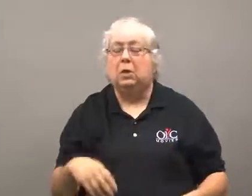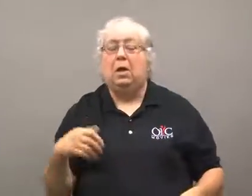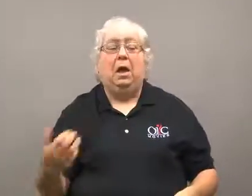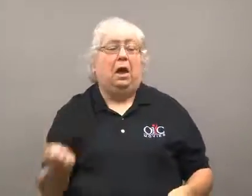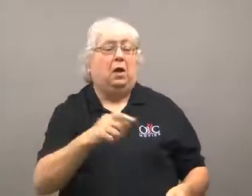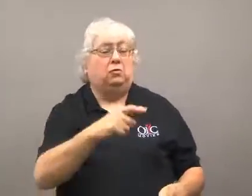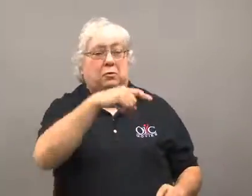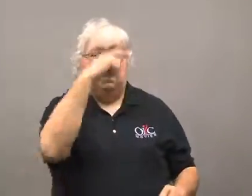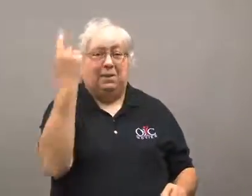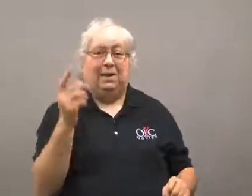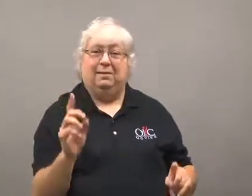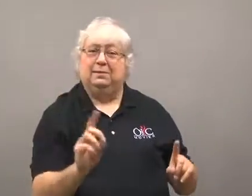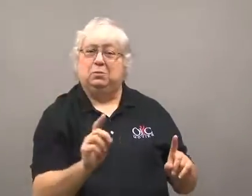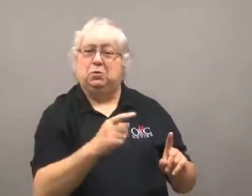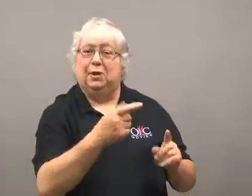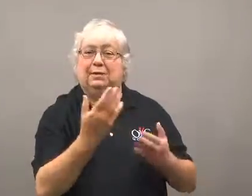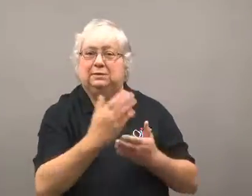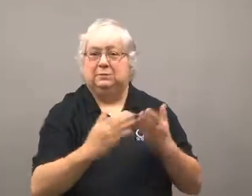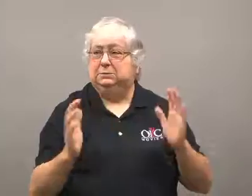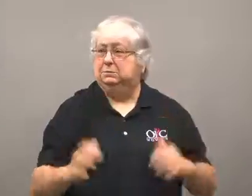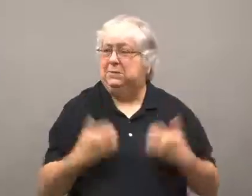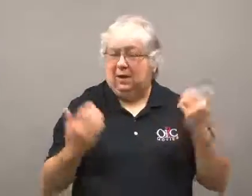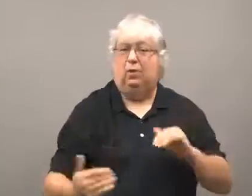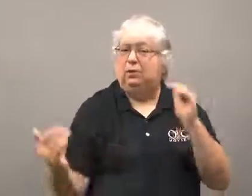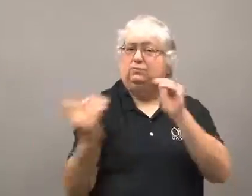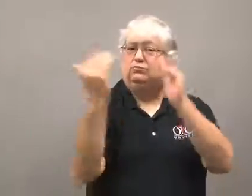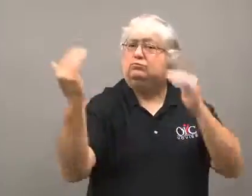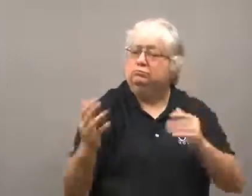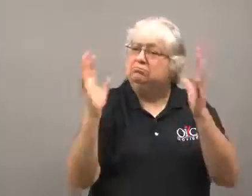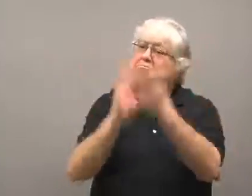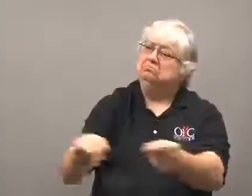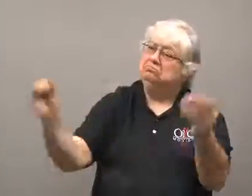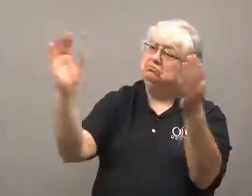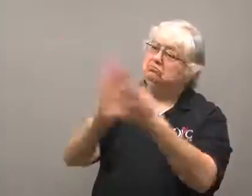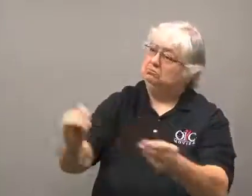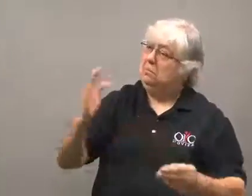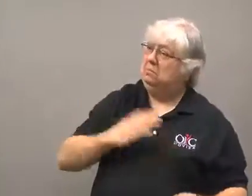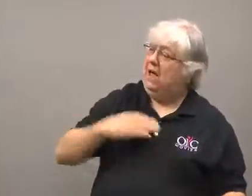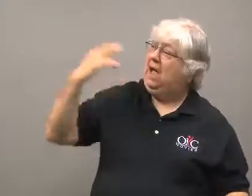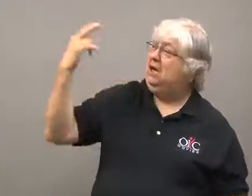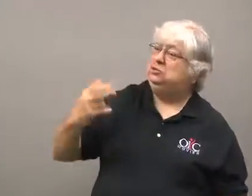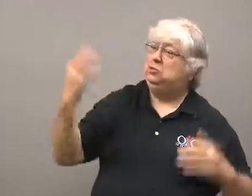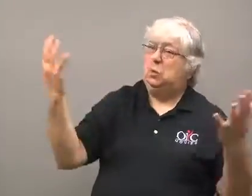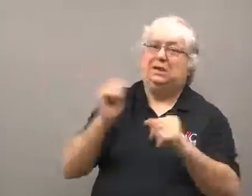Black Democrats were angered, and spoke about their own family history,